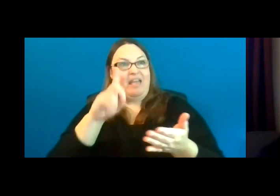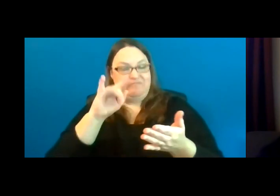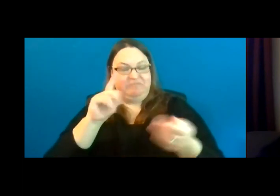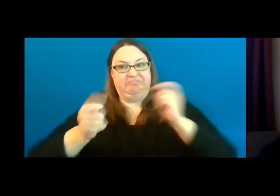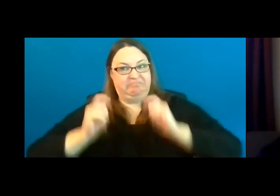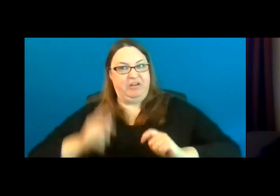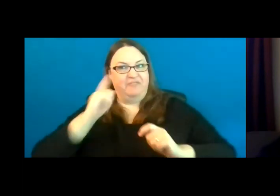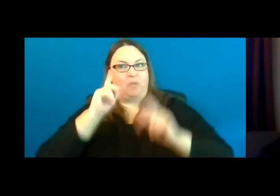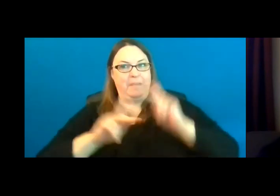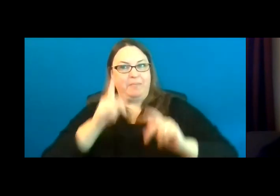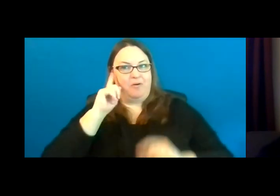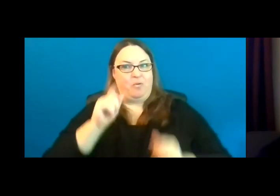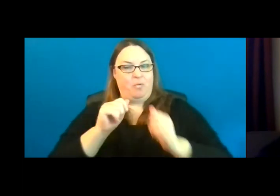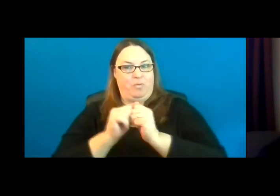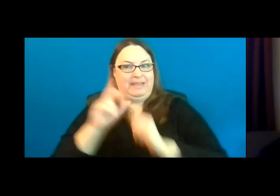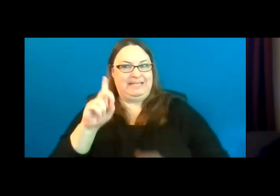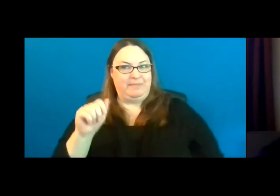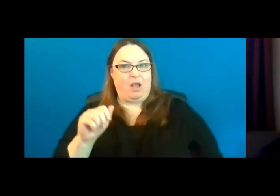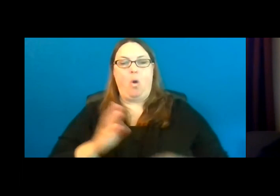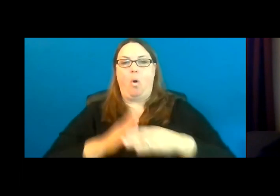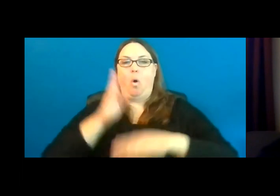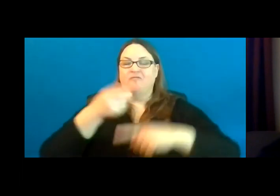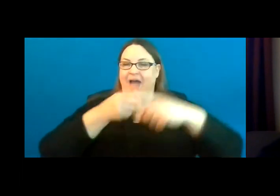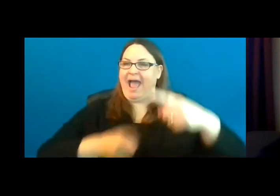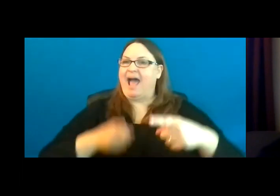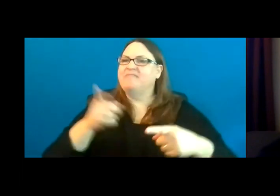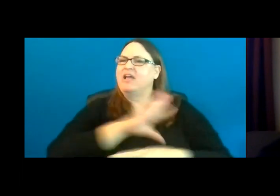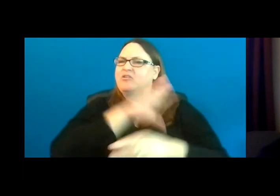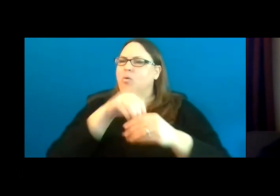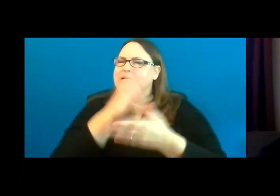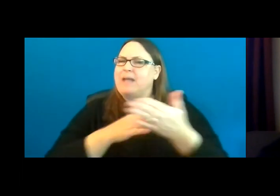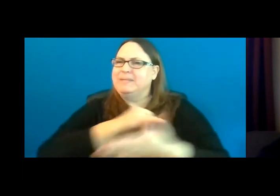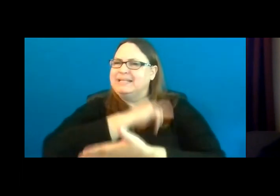Just over half of the funded projects incorporated some design elements that went beyond ADA